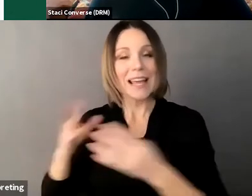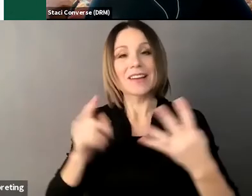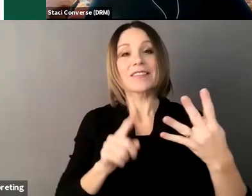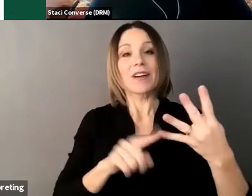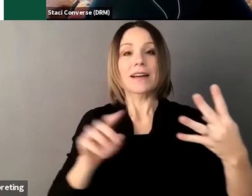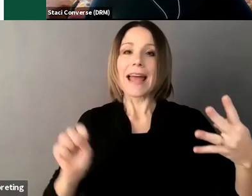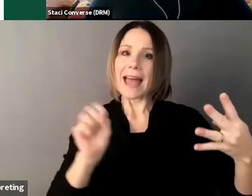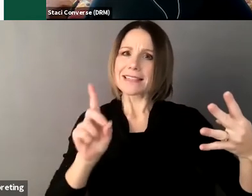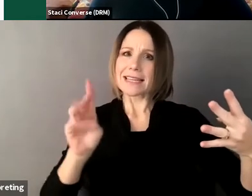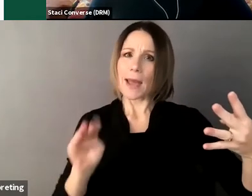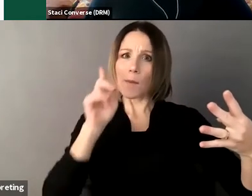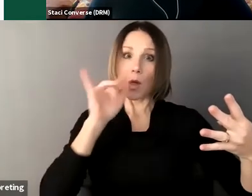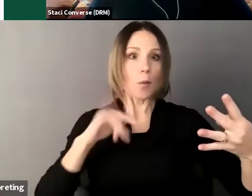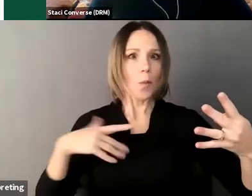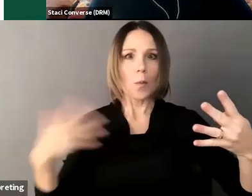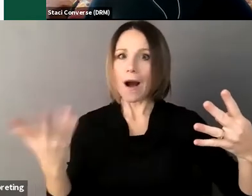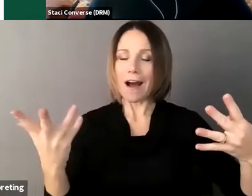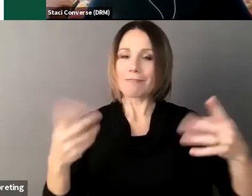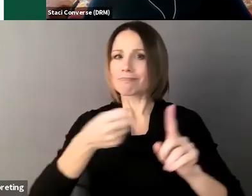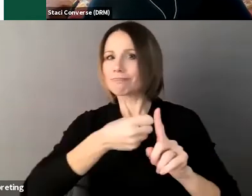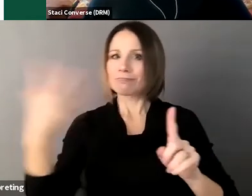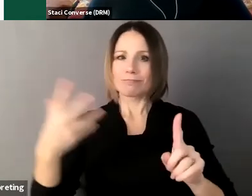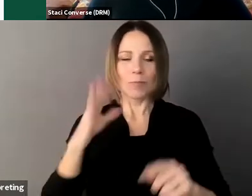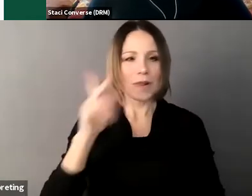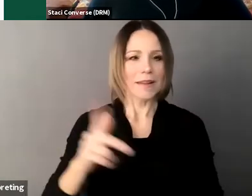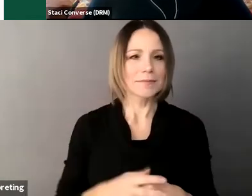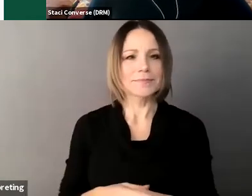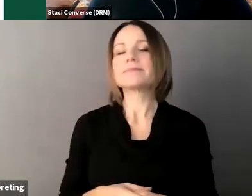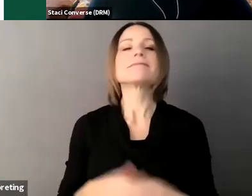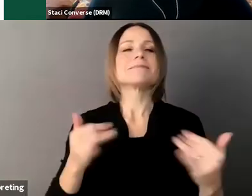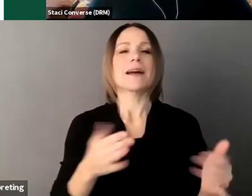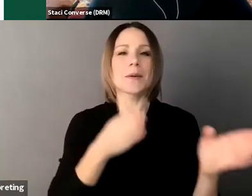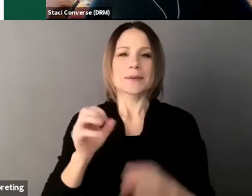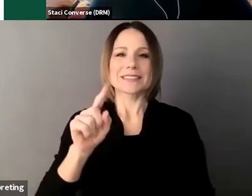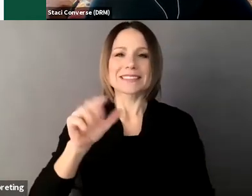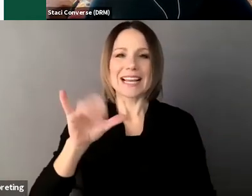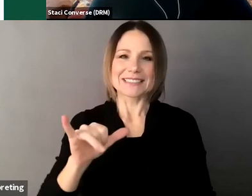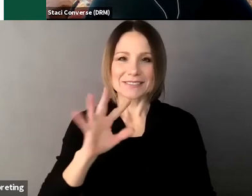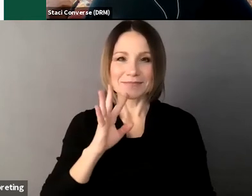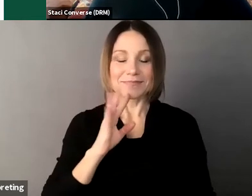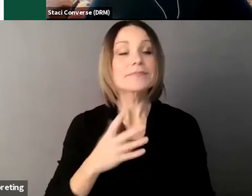so, this is Staci and just briefly what is guardianship it's the legal process by which the